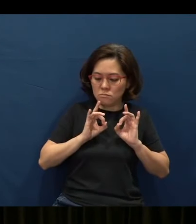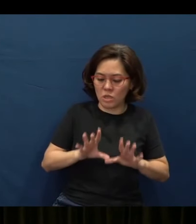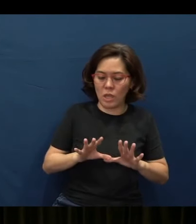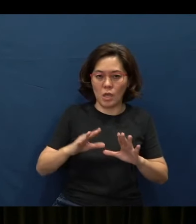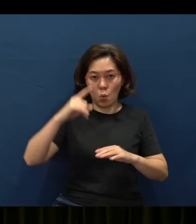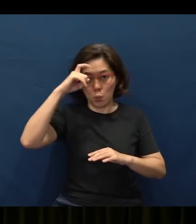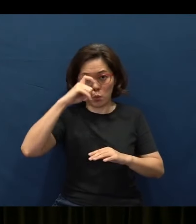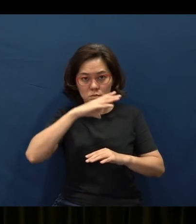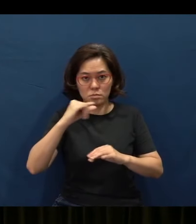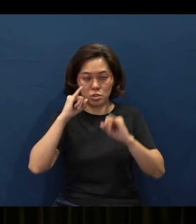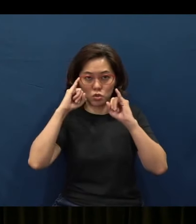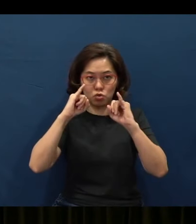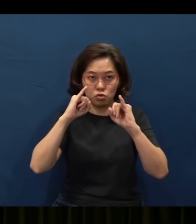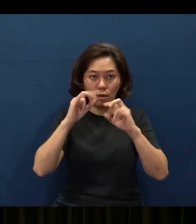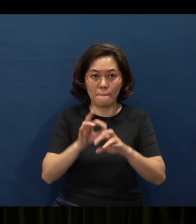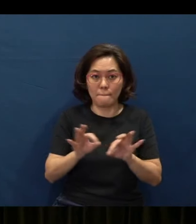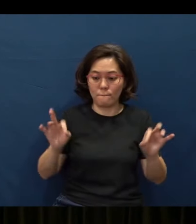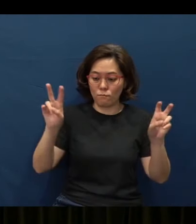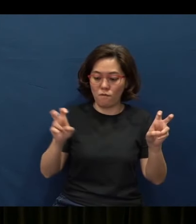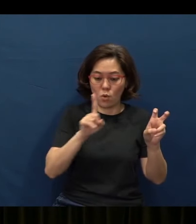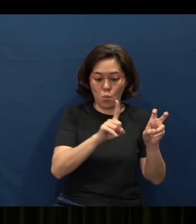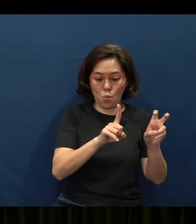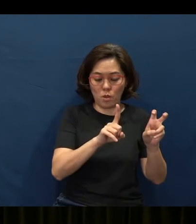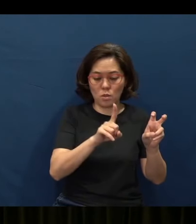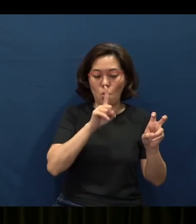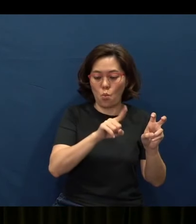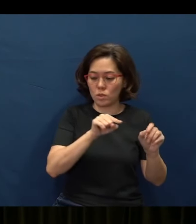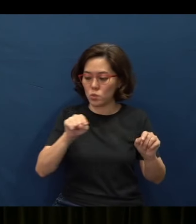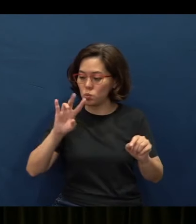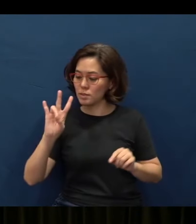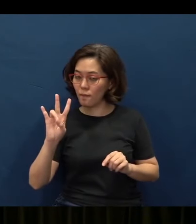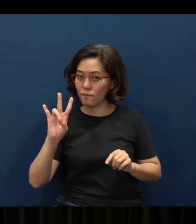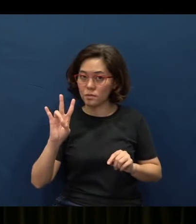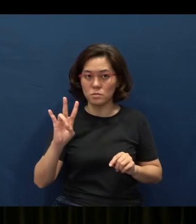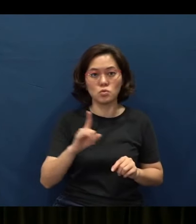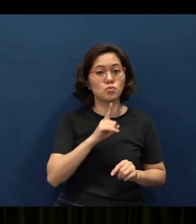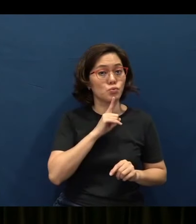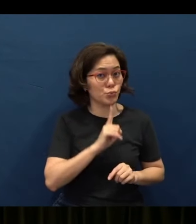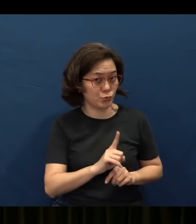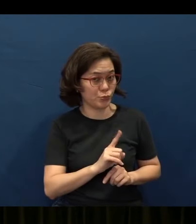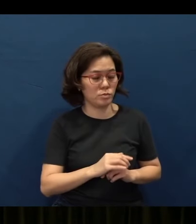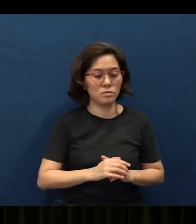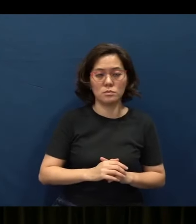Proverbs 1, (verses) 1 to 7. True to its wisdom, this book actually opens with